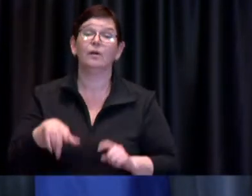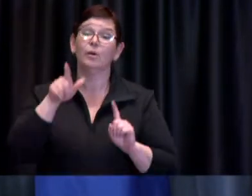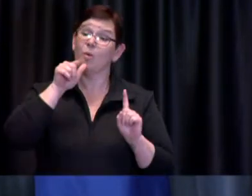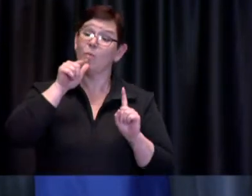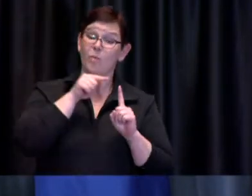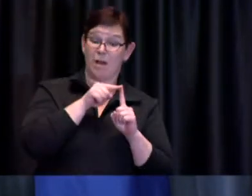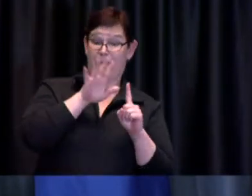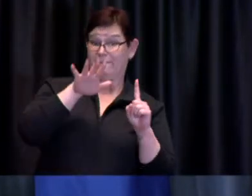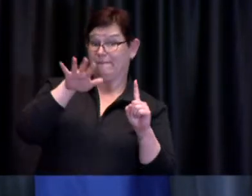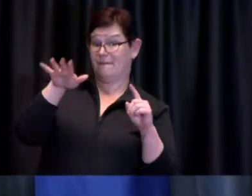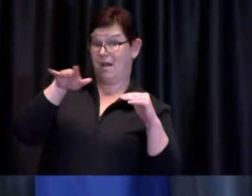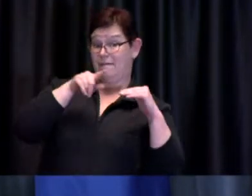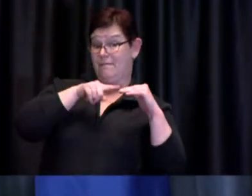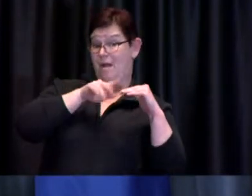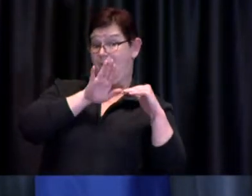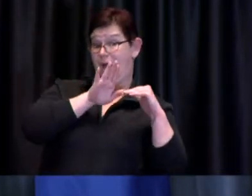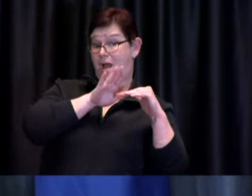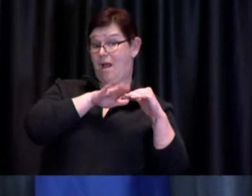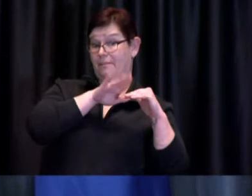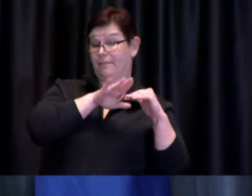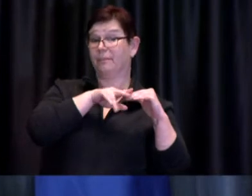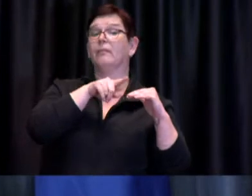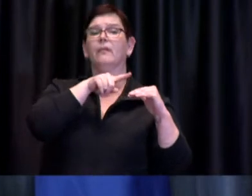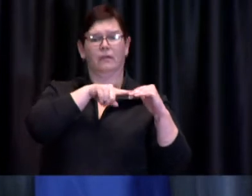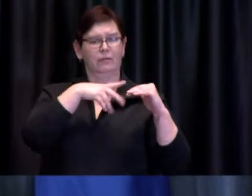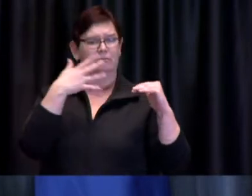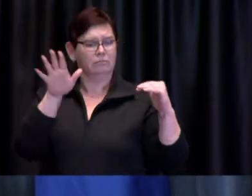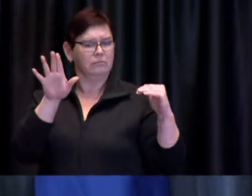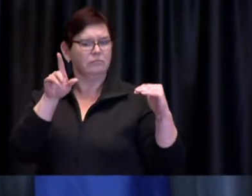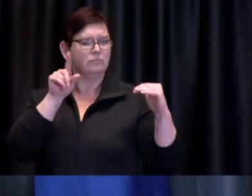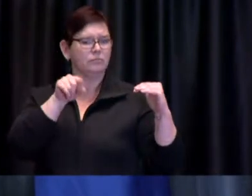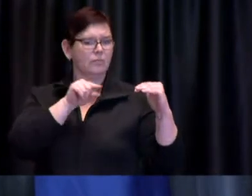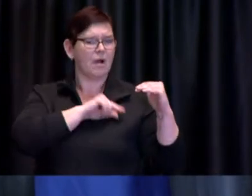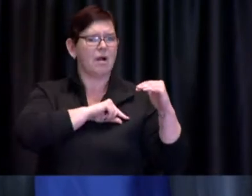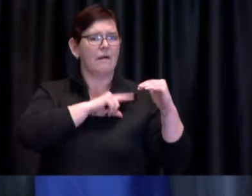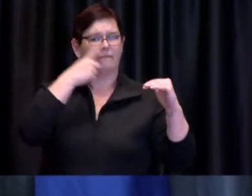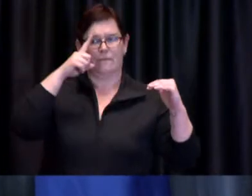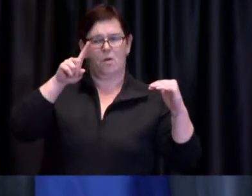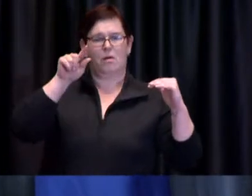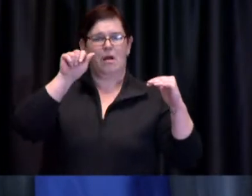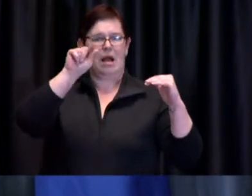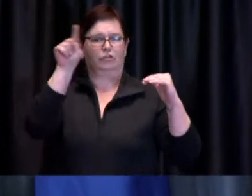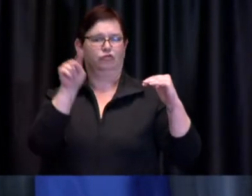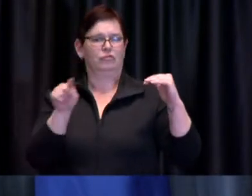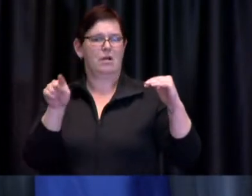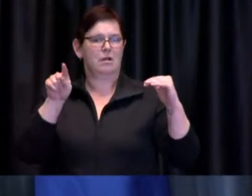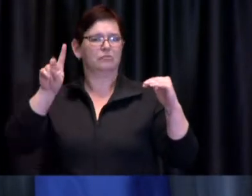are eligible to receive AstraZeneca vaccine through participating pharmacies